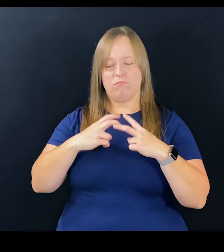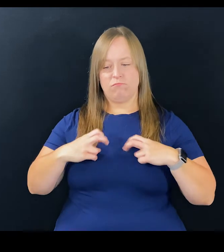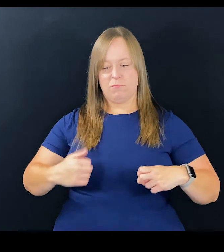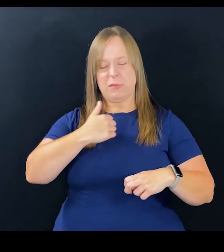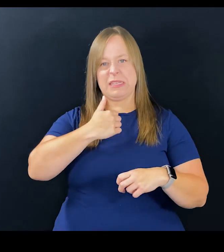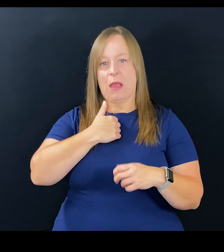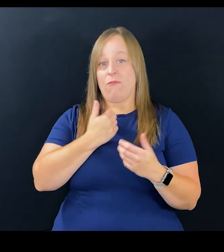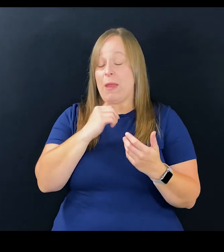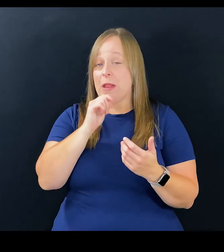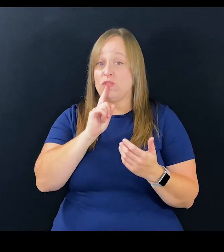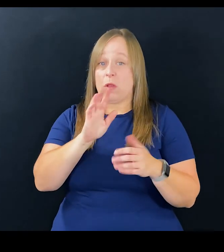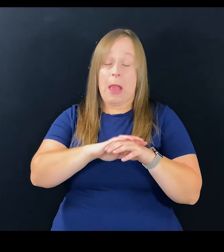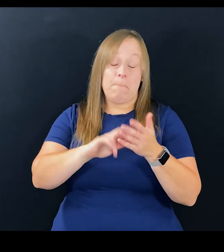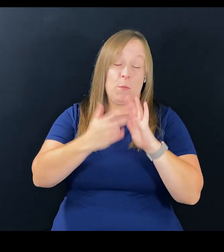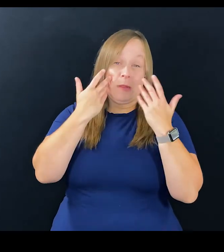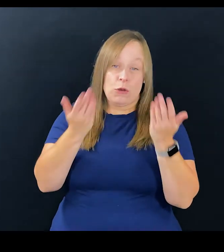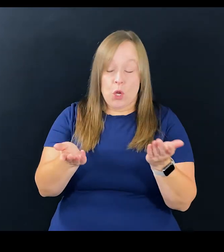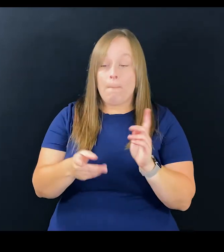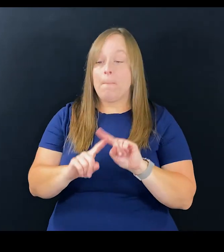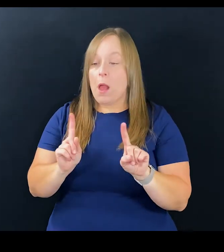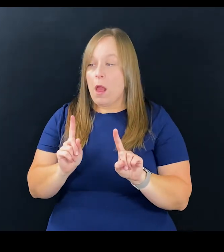You know what I've noticed in myself, and I don't know if I intentionally have done it or not,